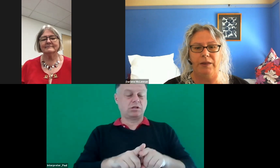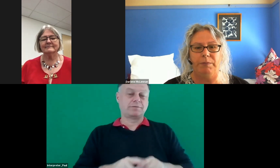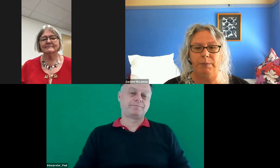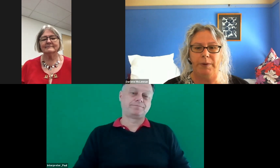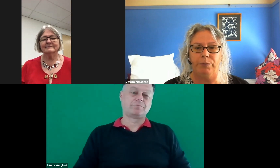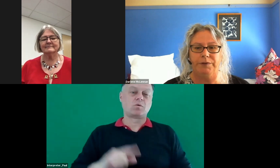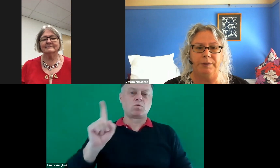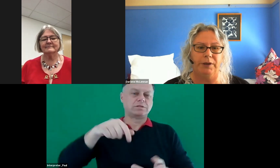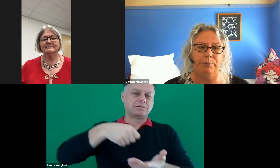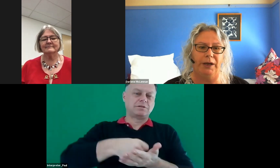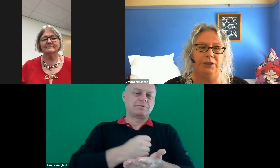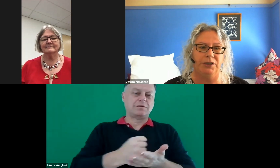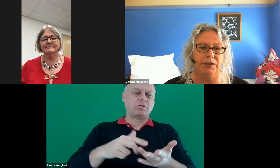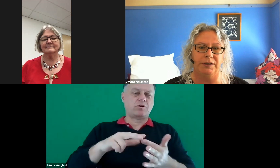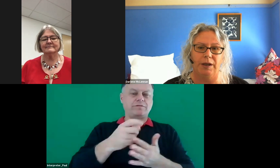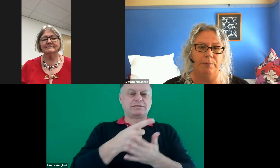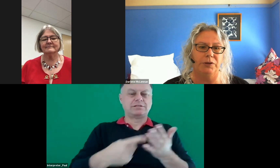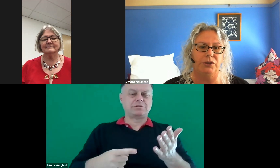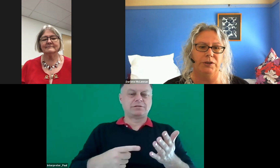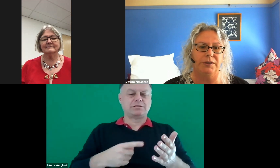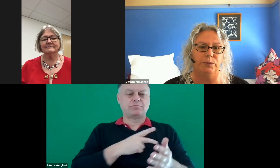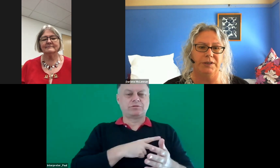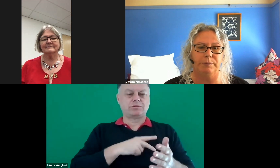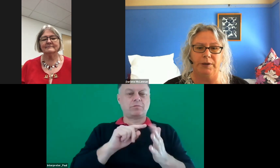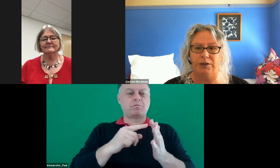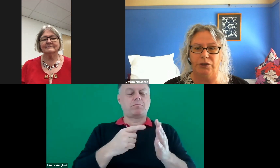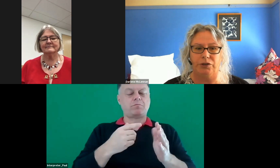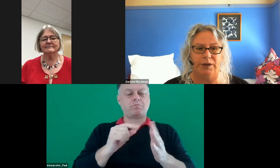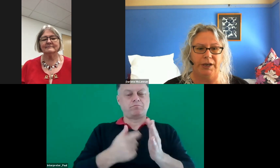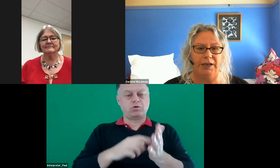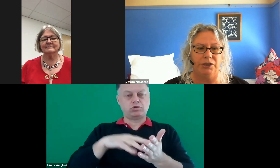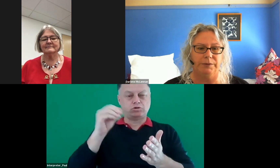minimum number of disability practitioners per students with disability in tertiary education.